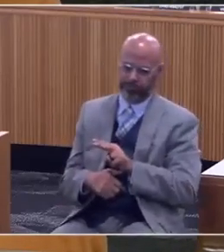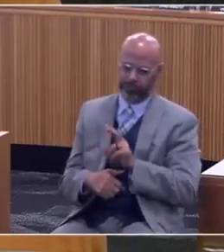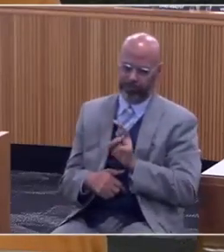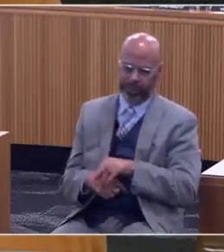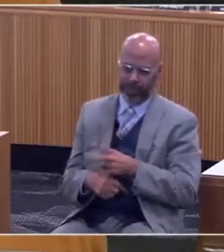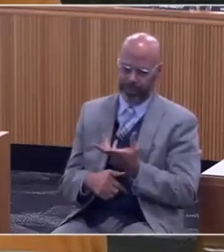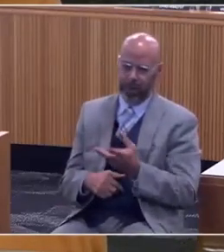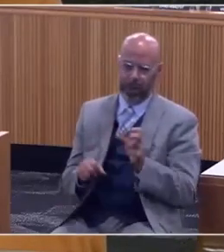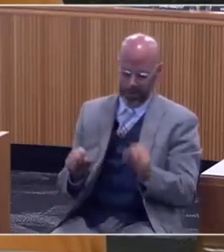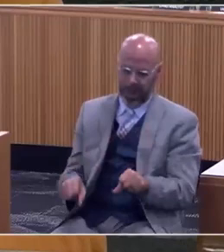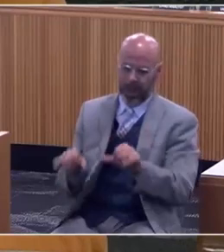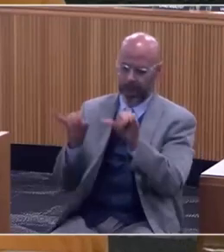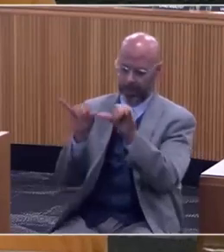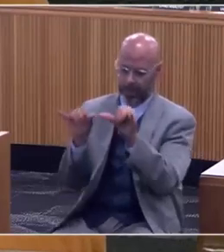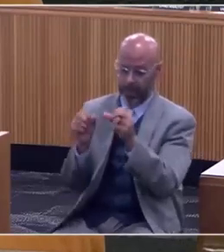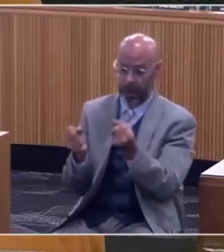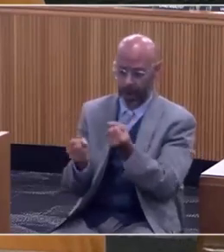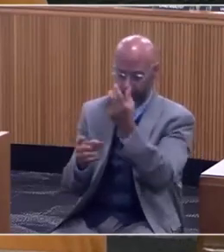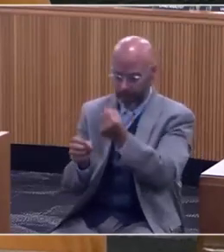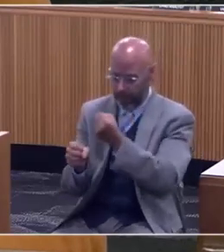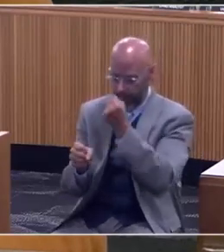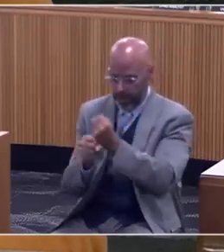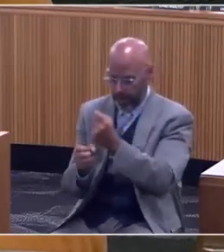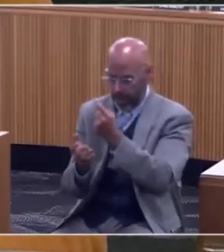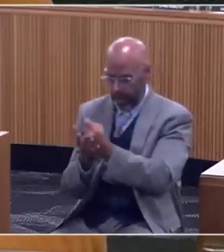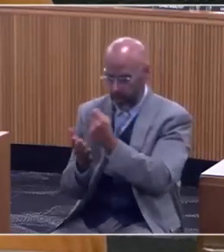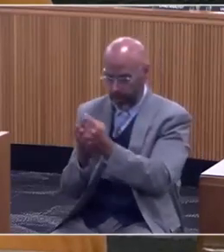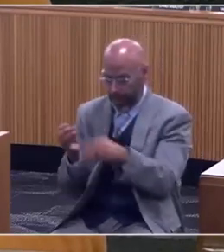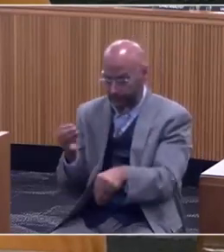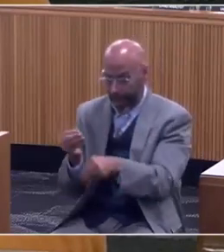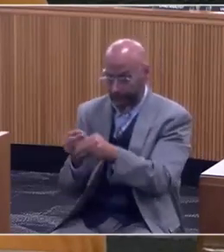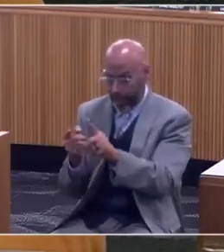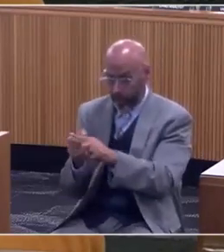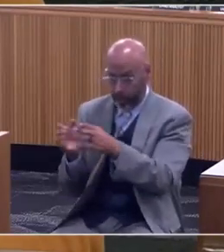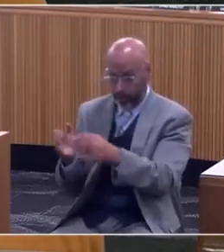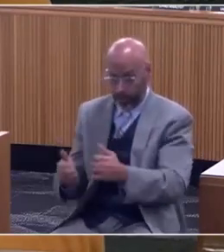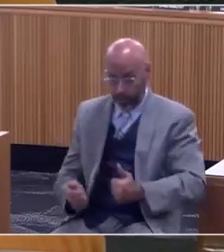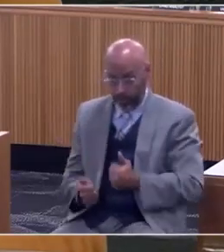You can measure how many years a treatment added to somebody's life expectancy.